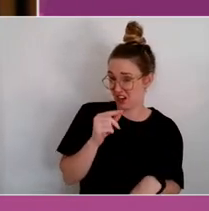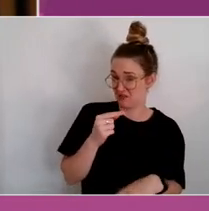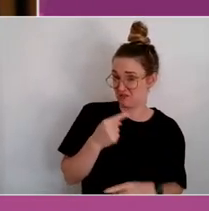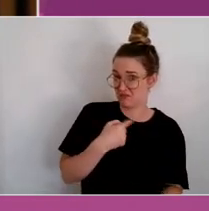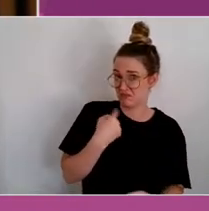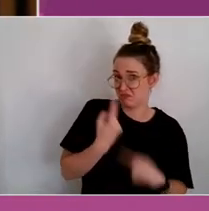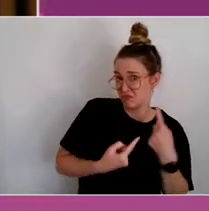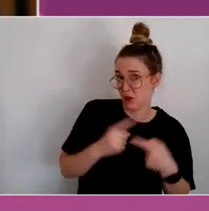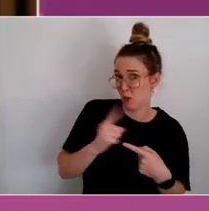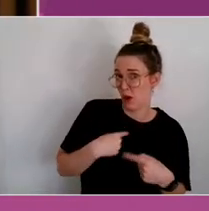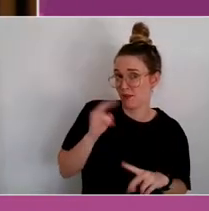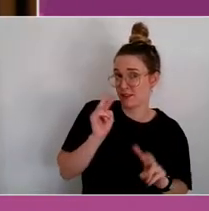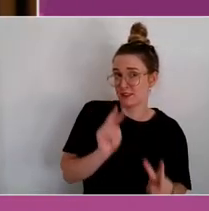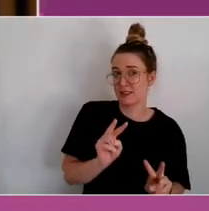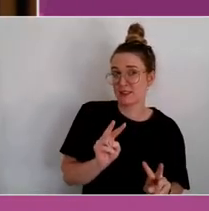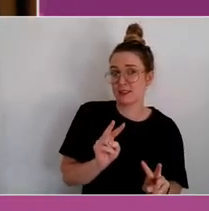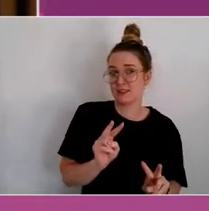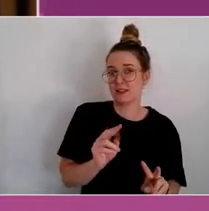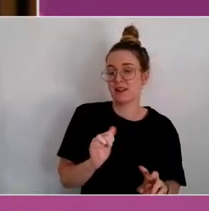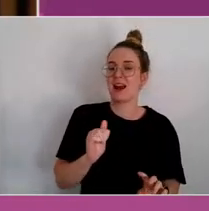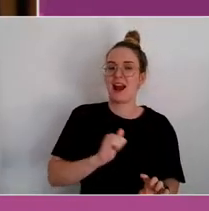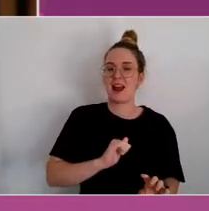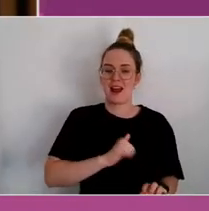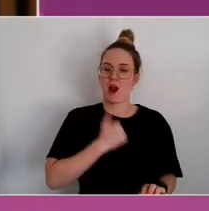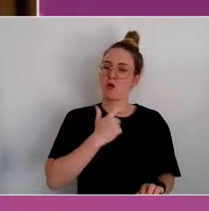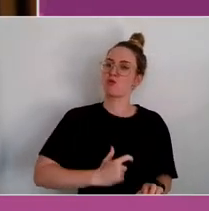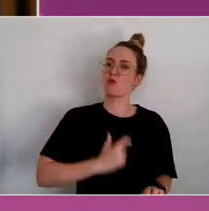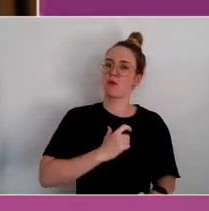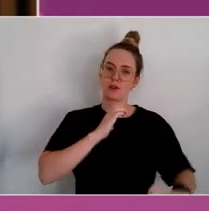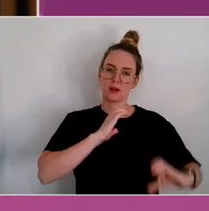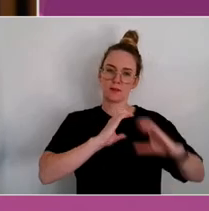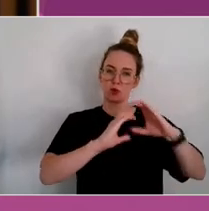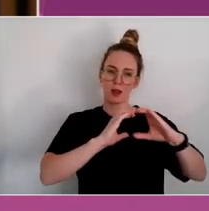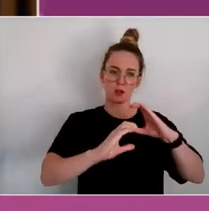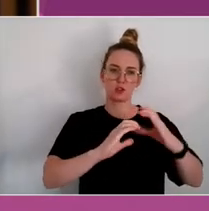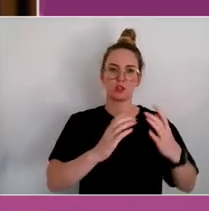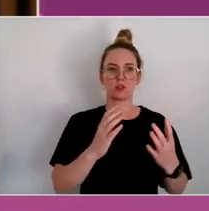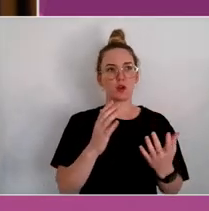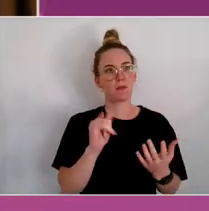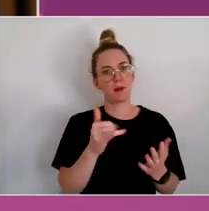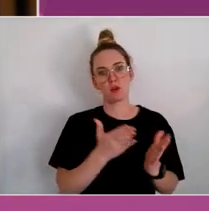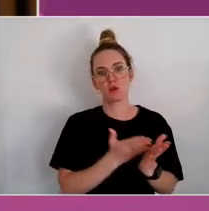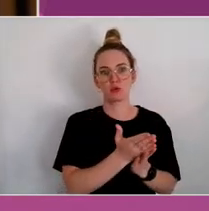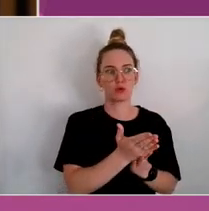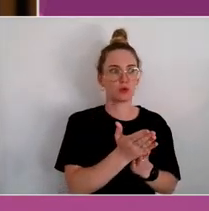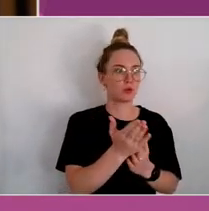The fundamental role of communication, be it, you know, creating channels, as well as